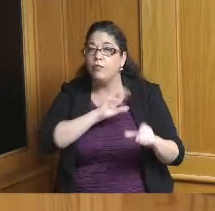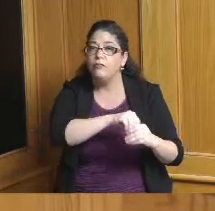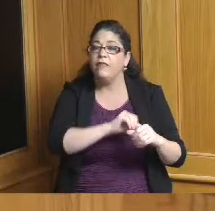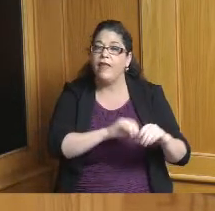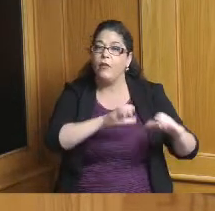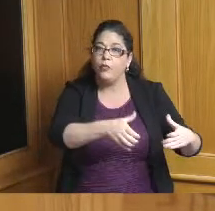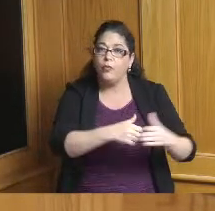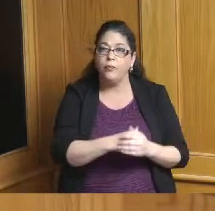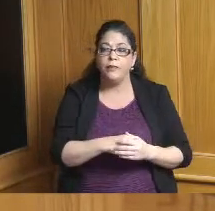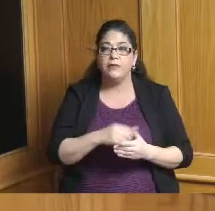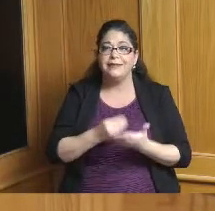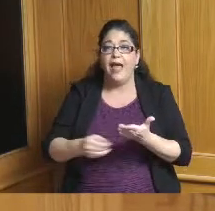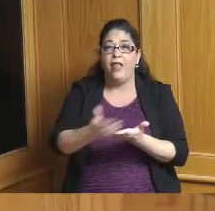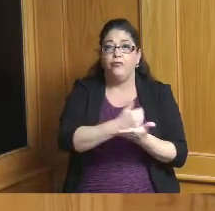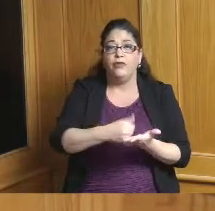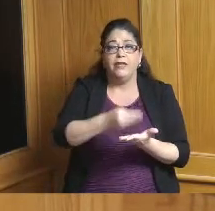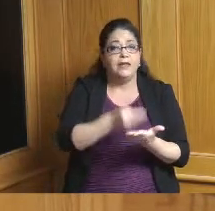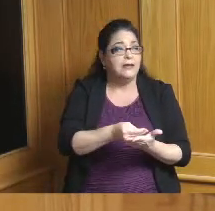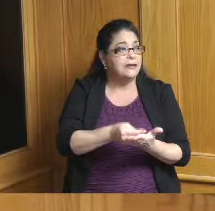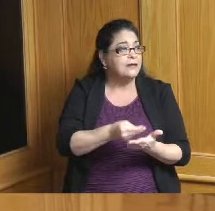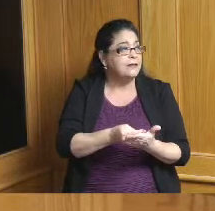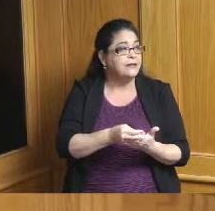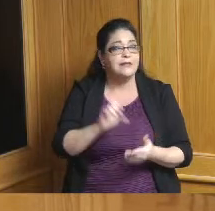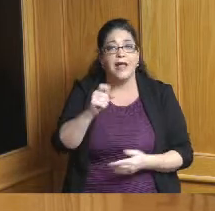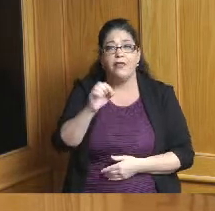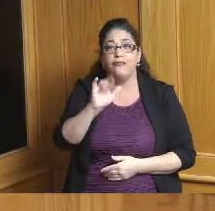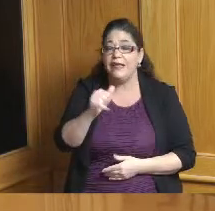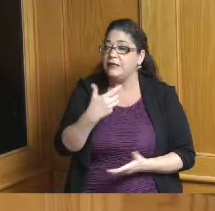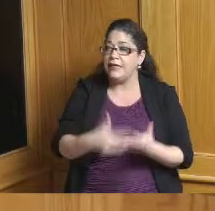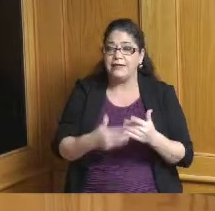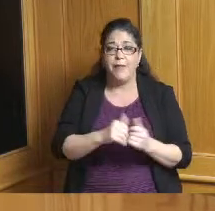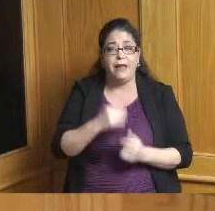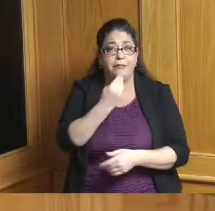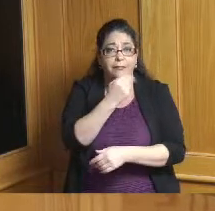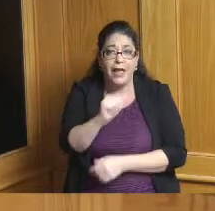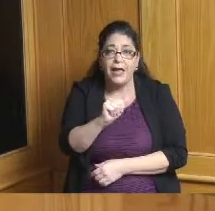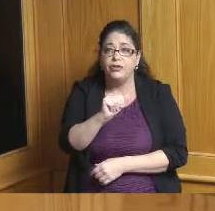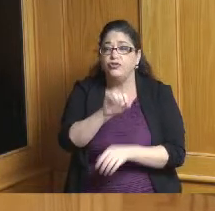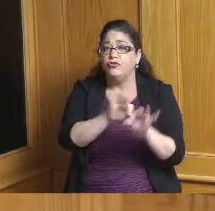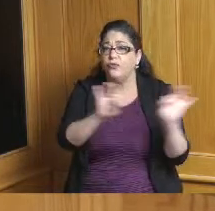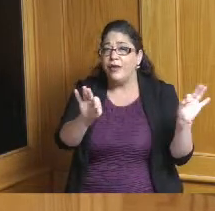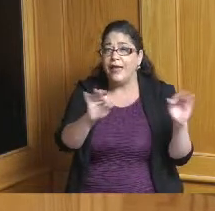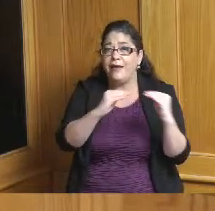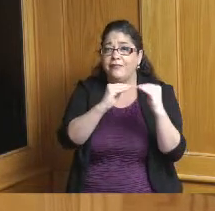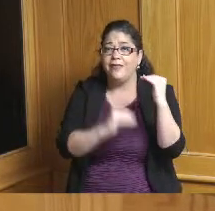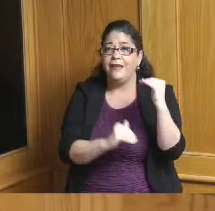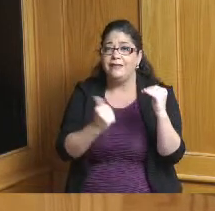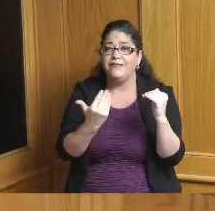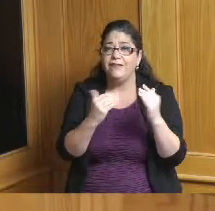salaries even though they have education master degrees making less than 15 dollars an hour